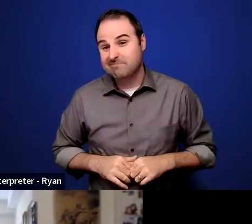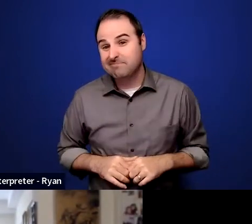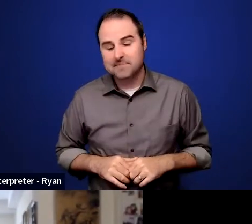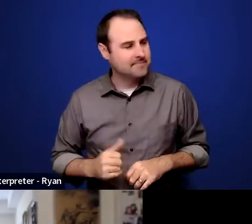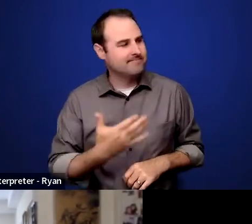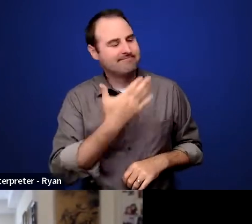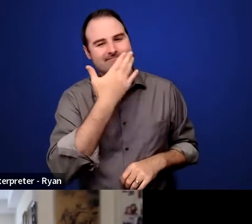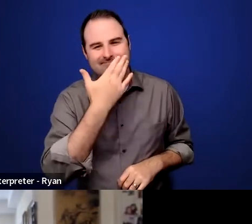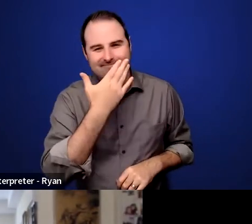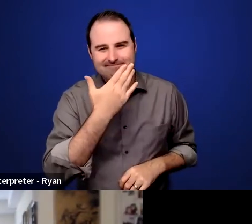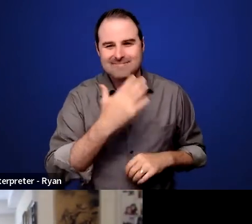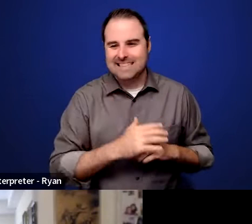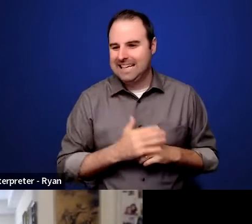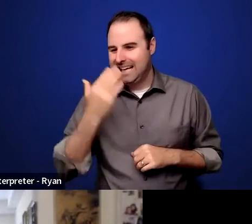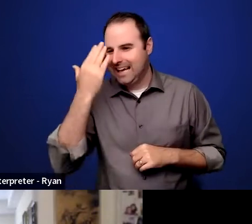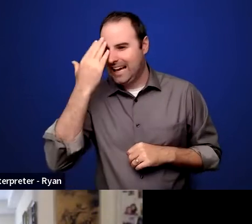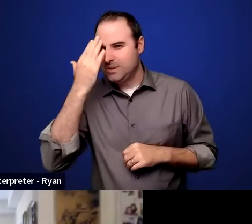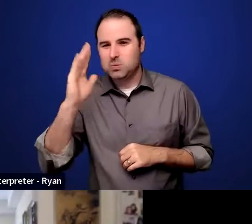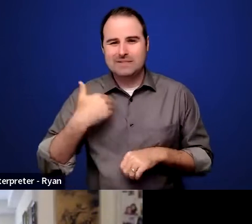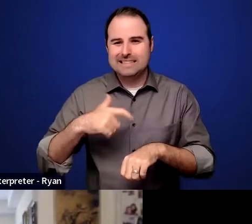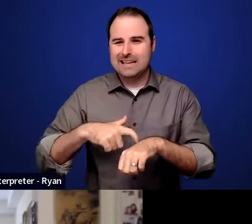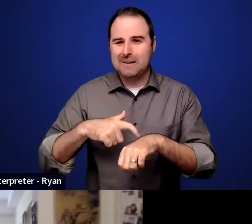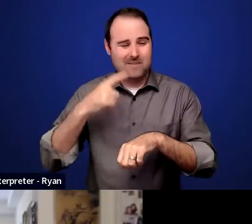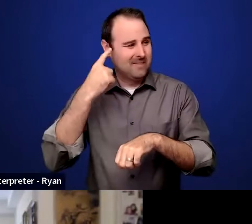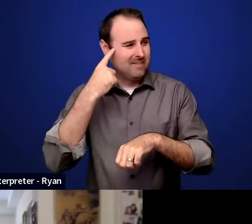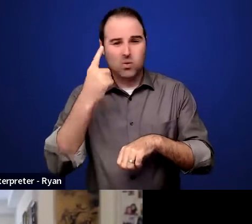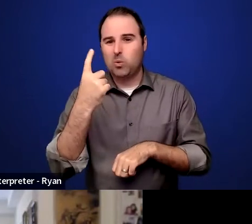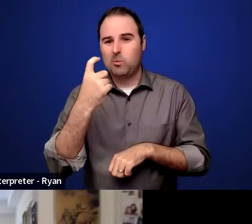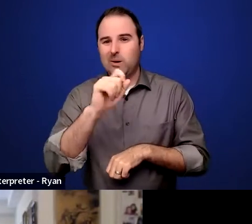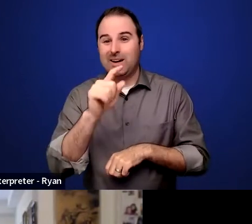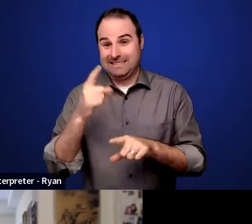I don't know if we have time for one more question because I have one that just came in.